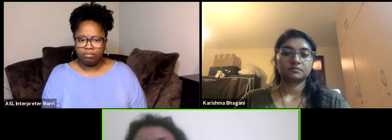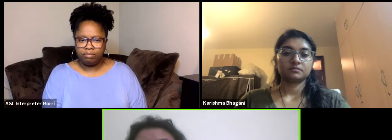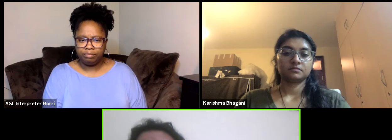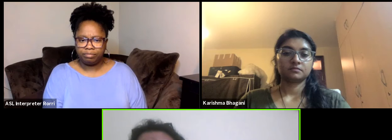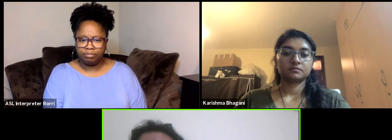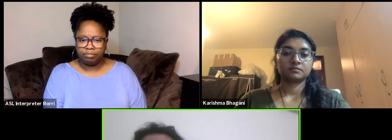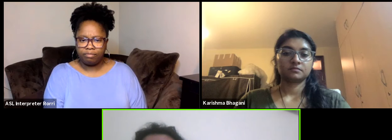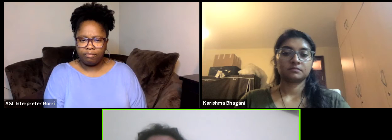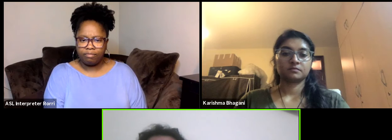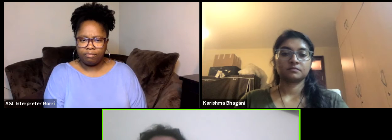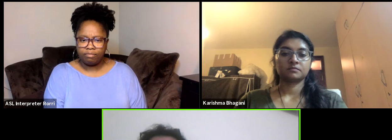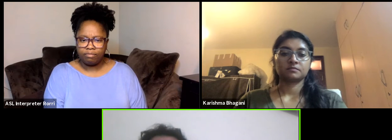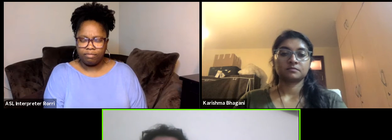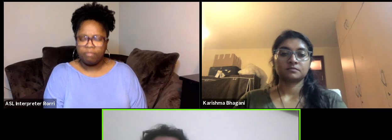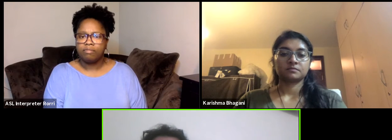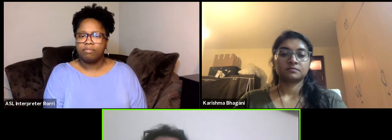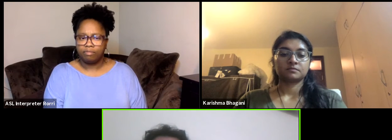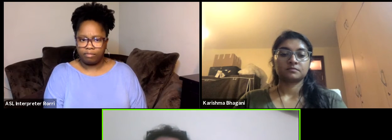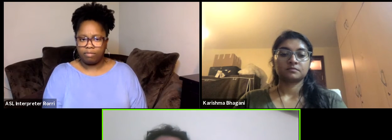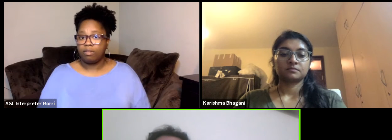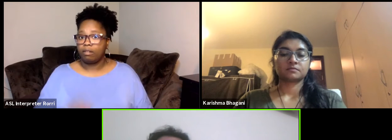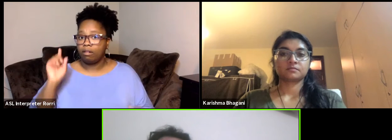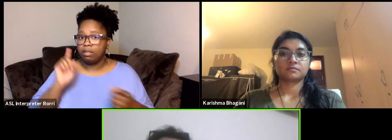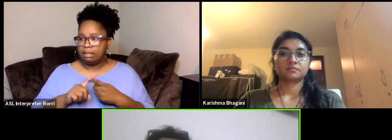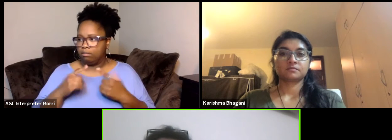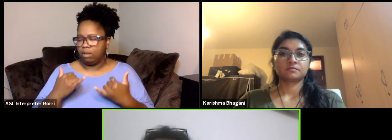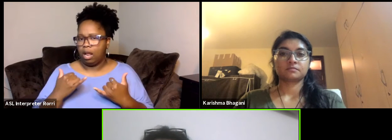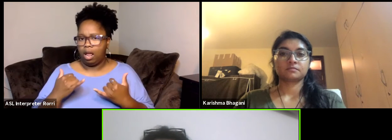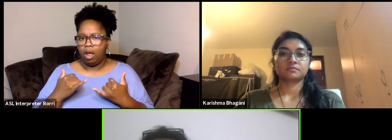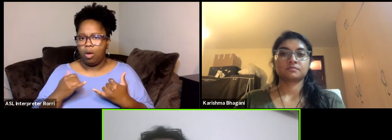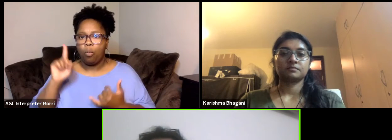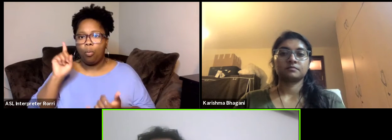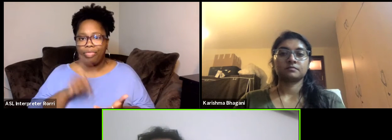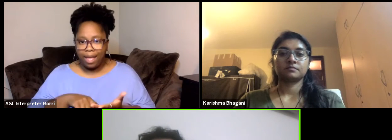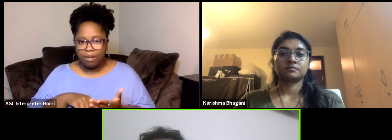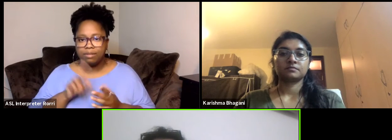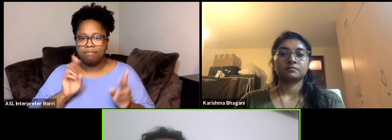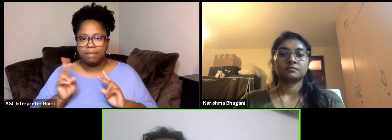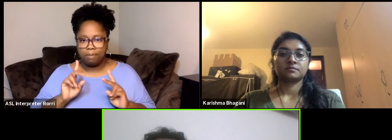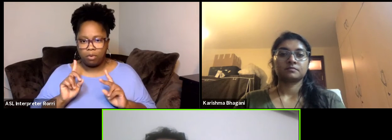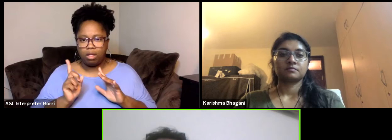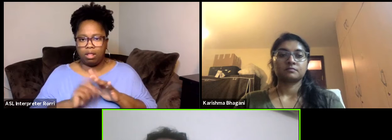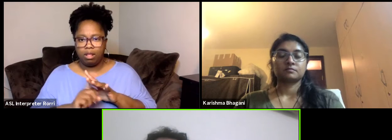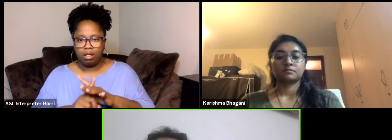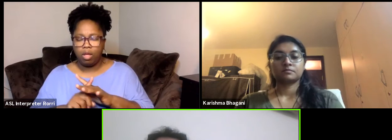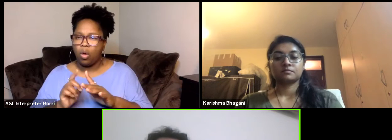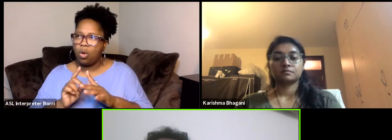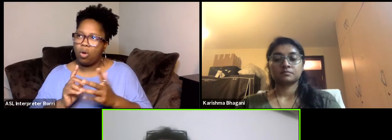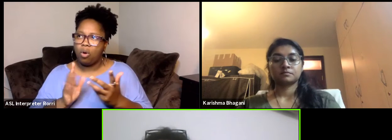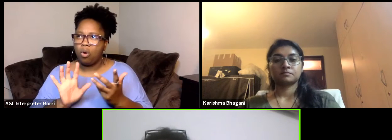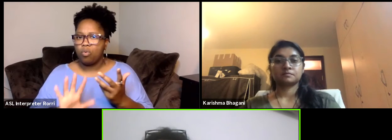And up to now there are 1,000 attendees and there are over around 70 funders